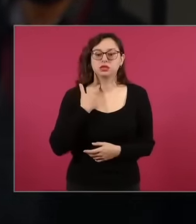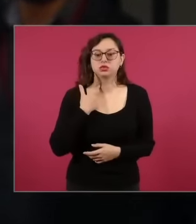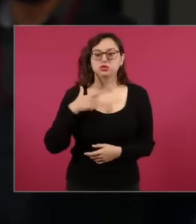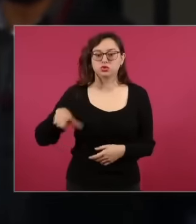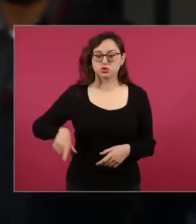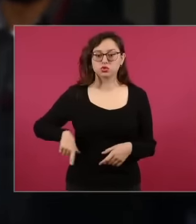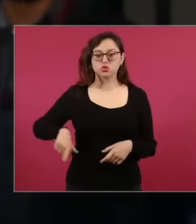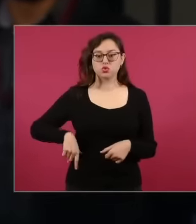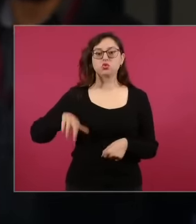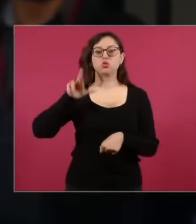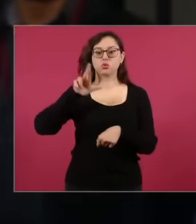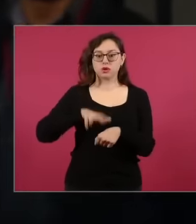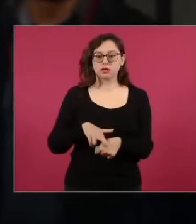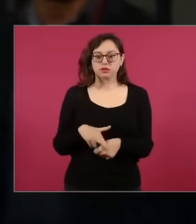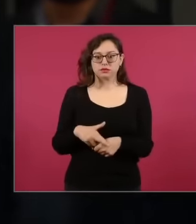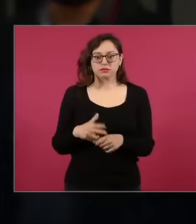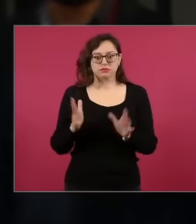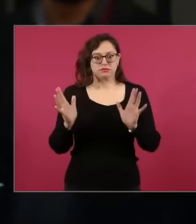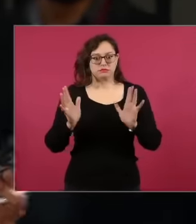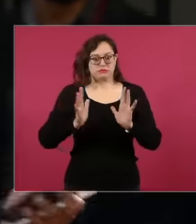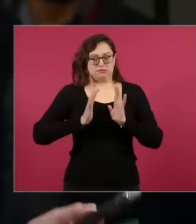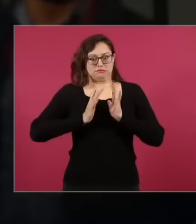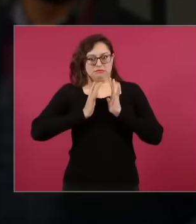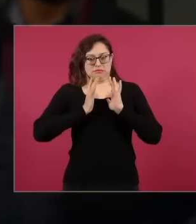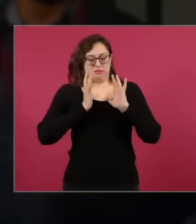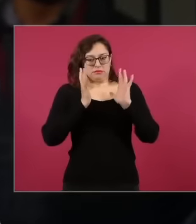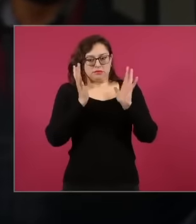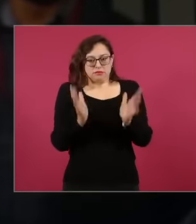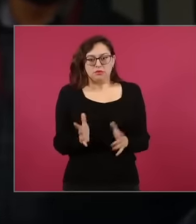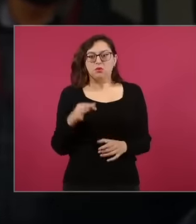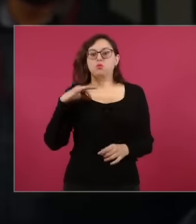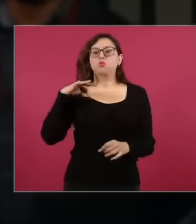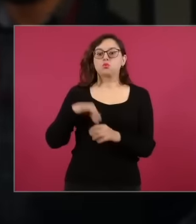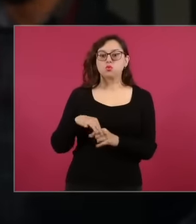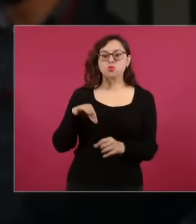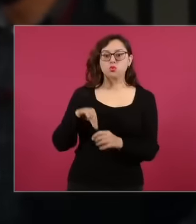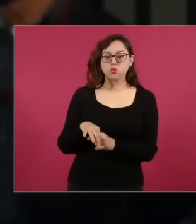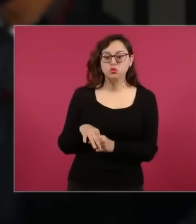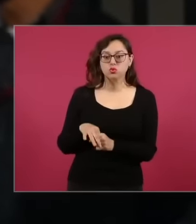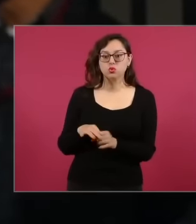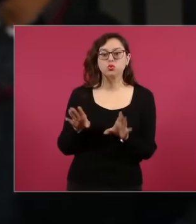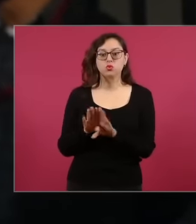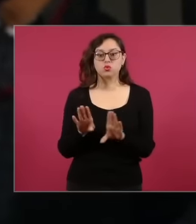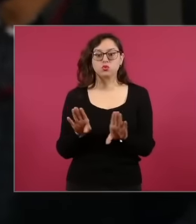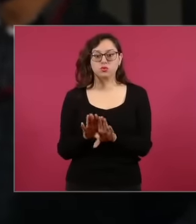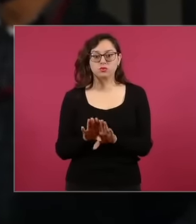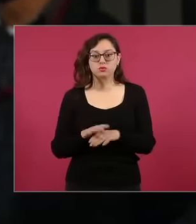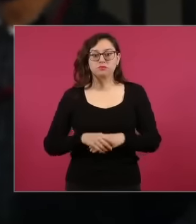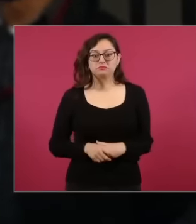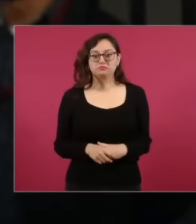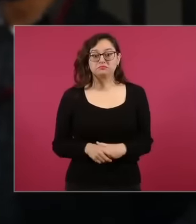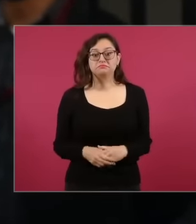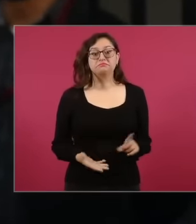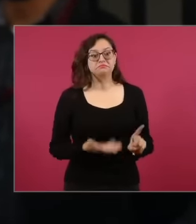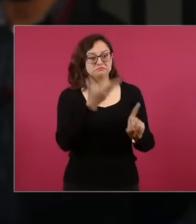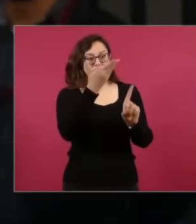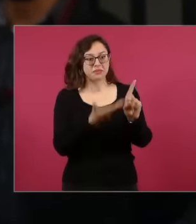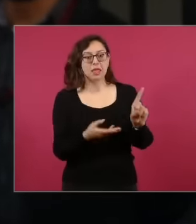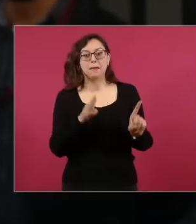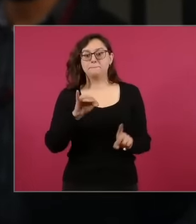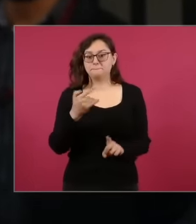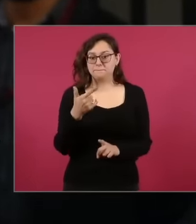about this vote that he gave her in favor of the Judicial Reform, he says this is Miguel Ángel Yunes Father